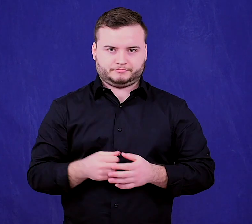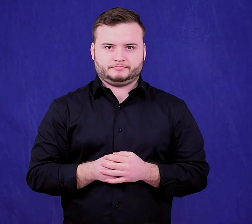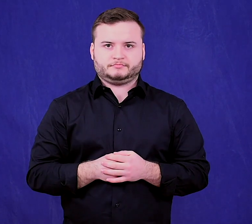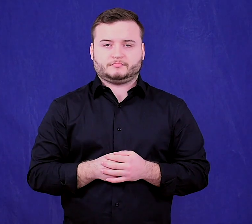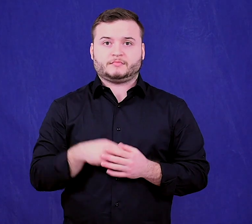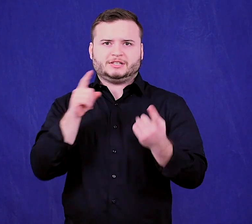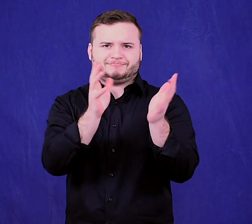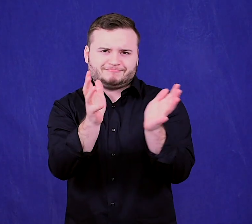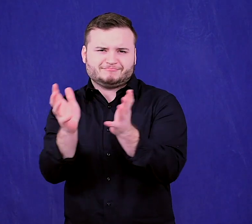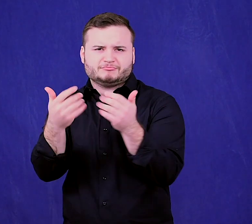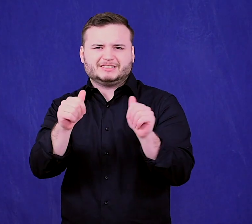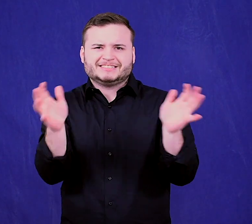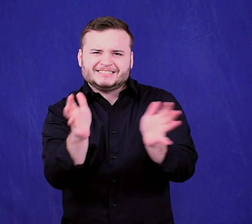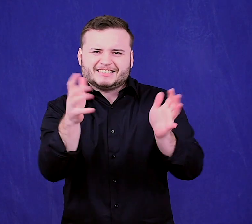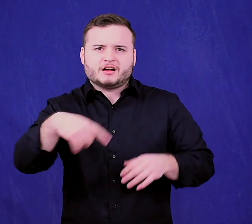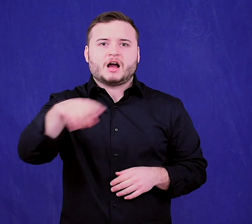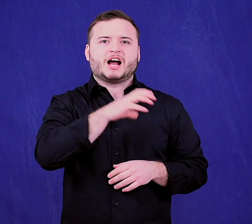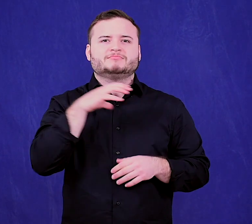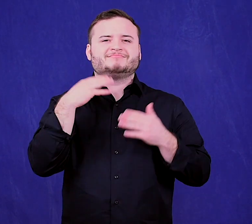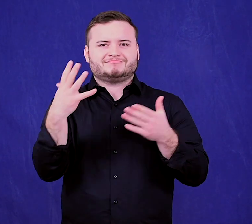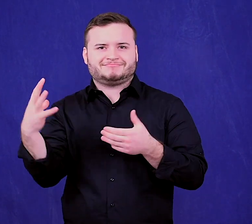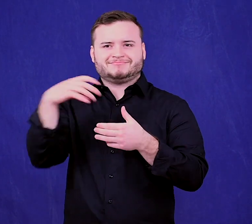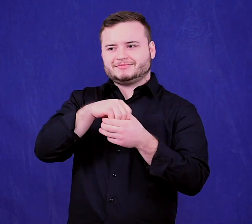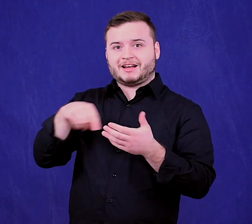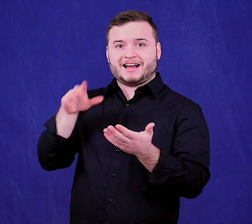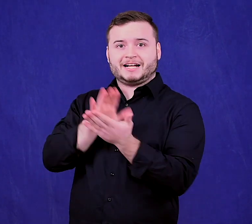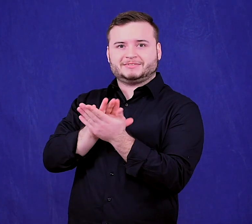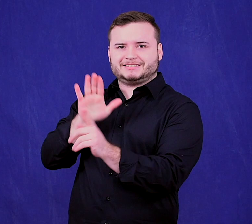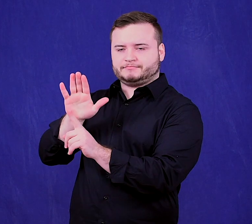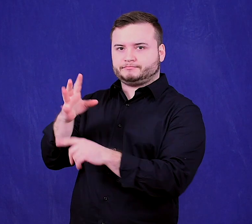to encourage the committees to include the